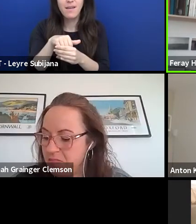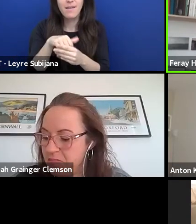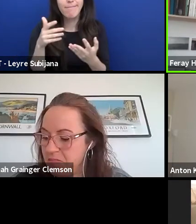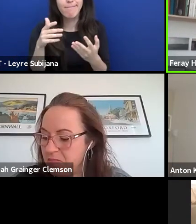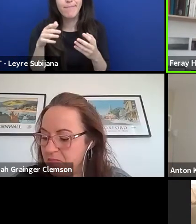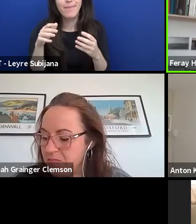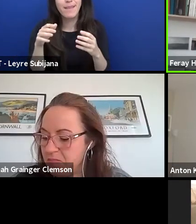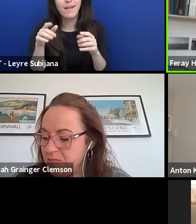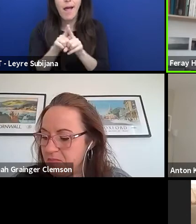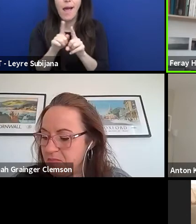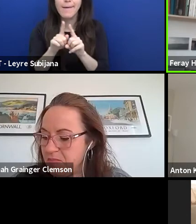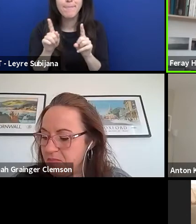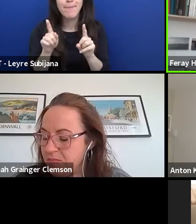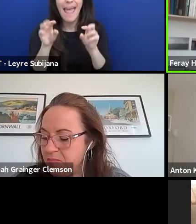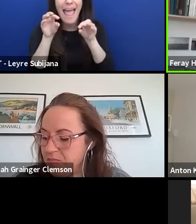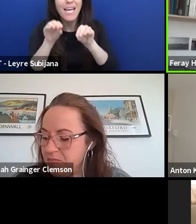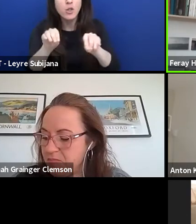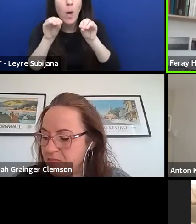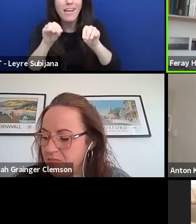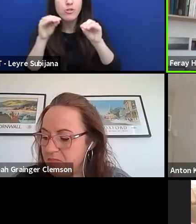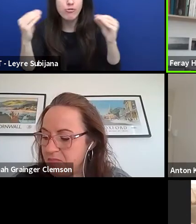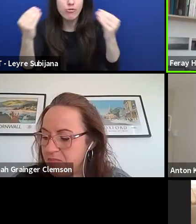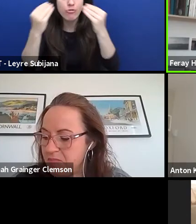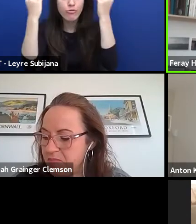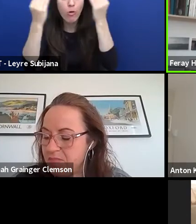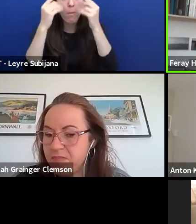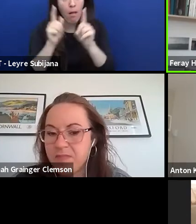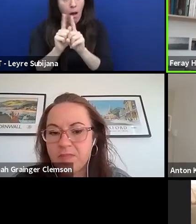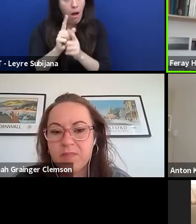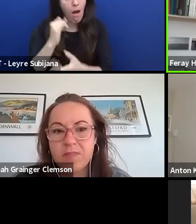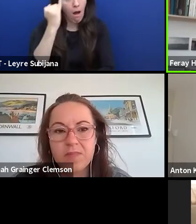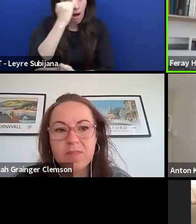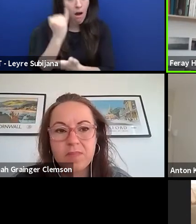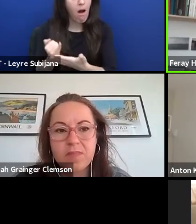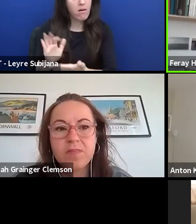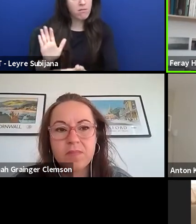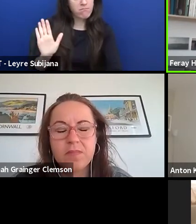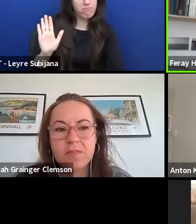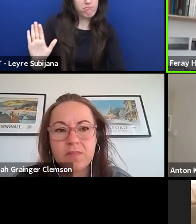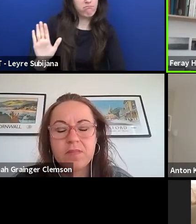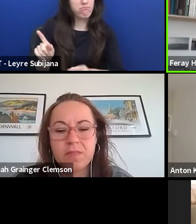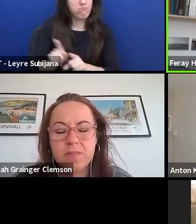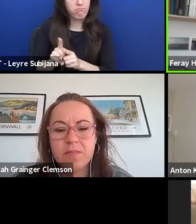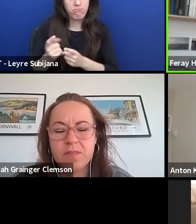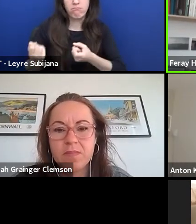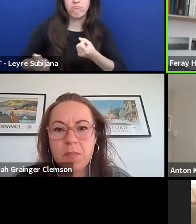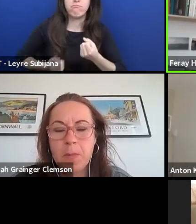but also as artists, I think so. And I can see with you Lala,